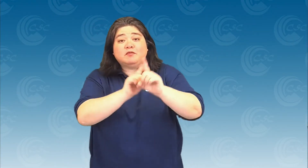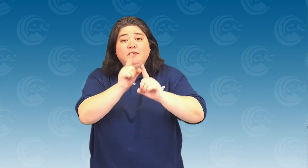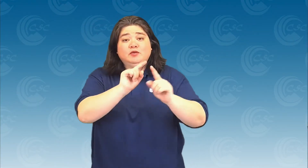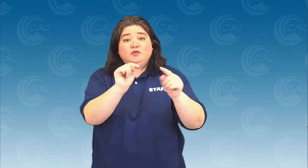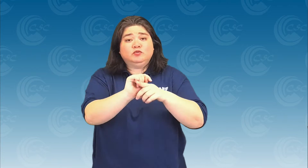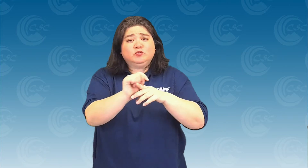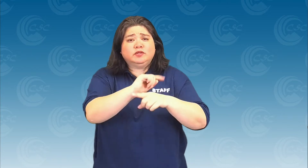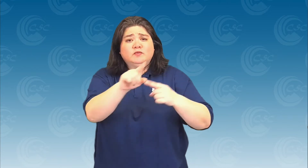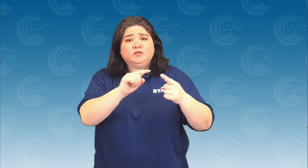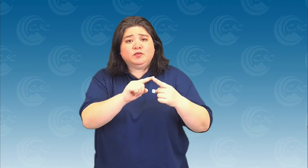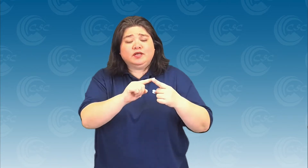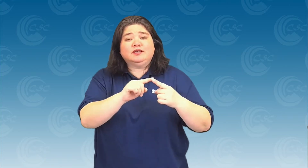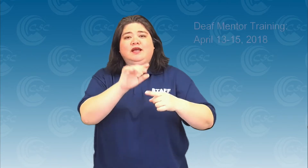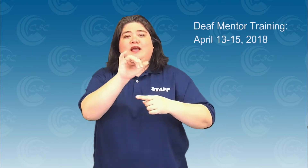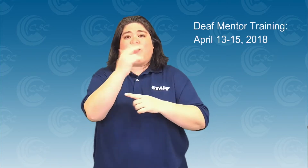The Deaf Mentor training will happen over three days